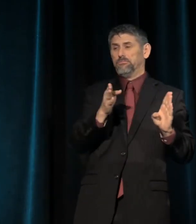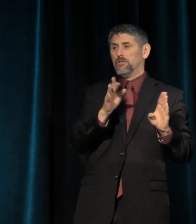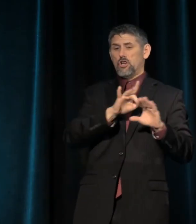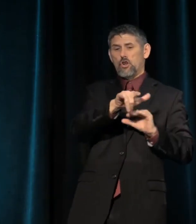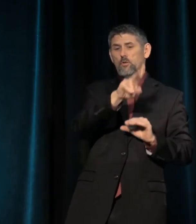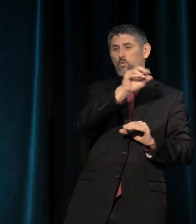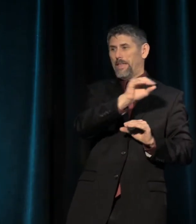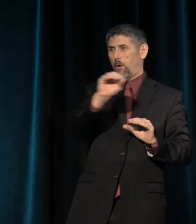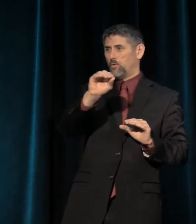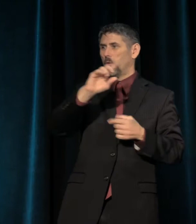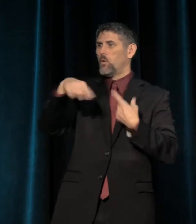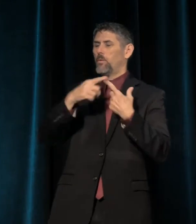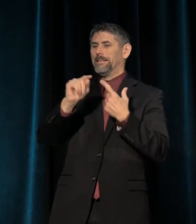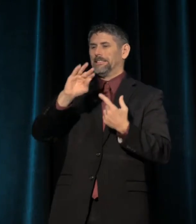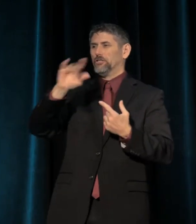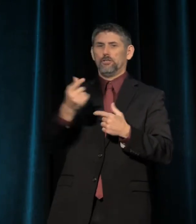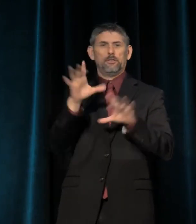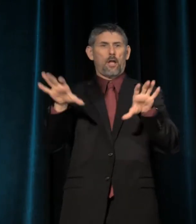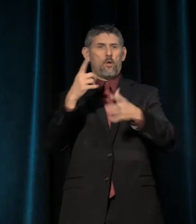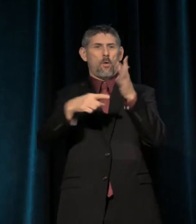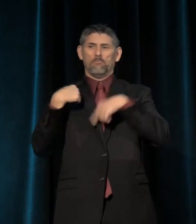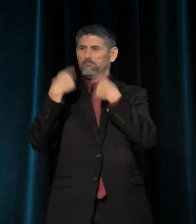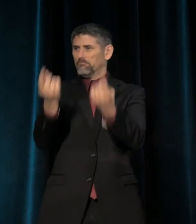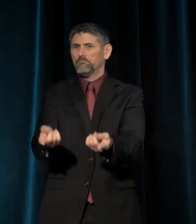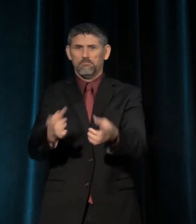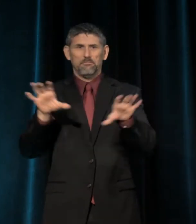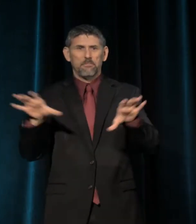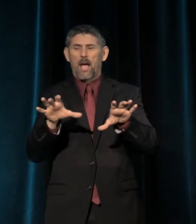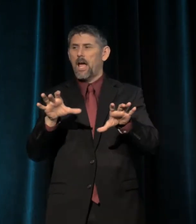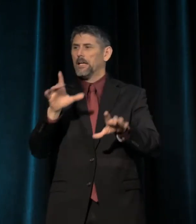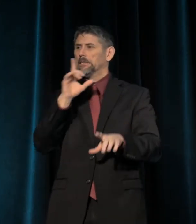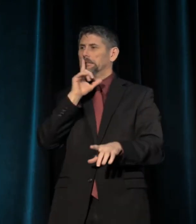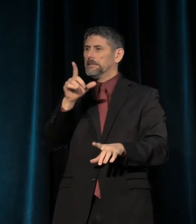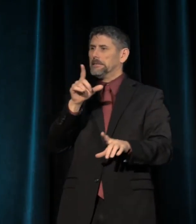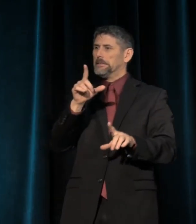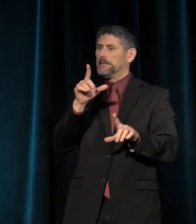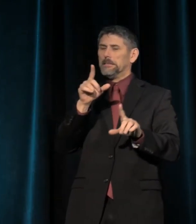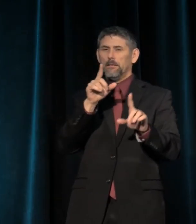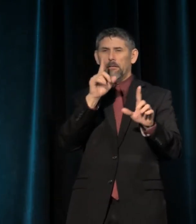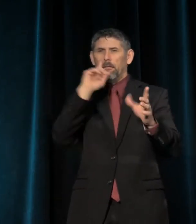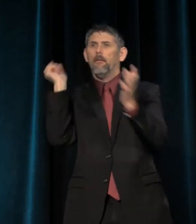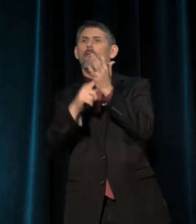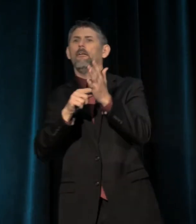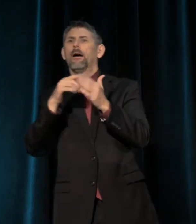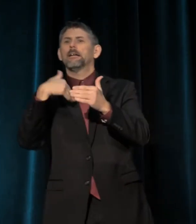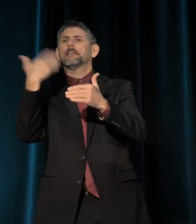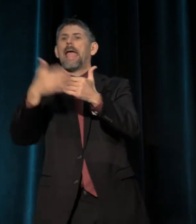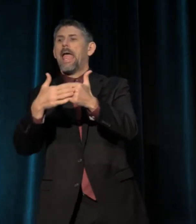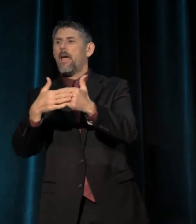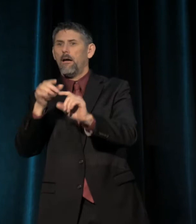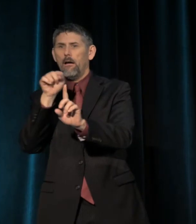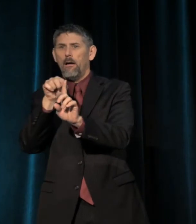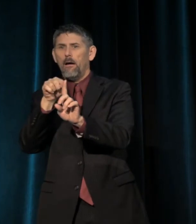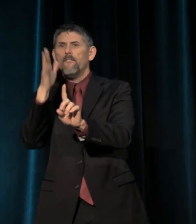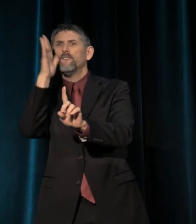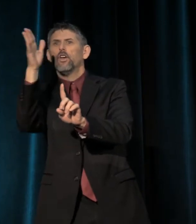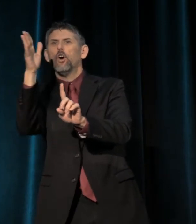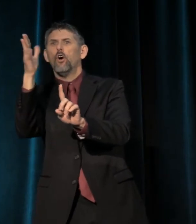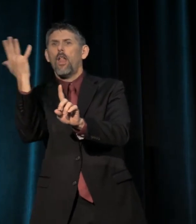when TCG was doing what it always does, which is spotting the next thing, understanding the future of aesthetics.